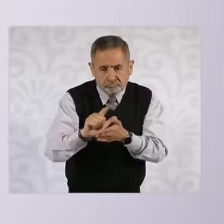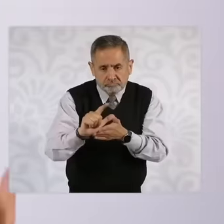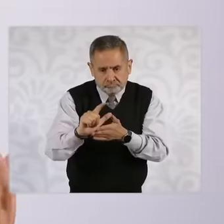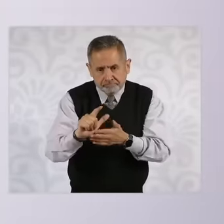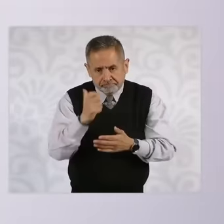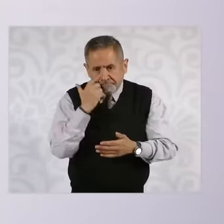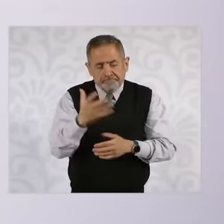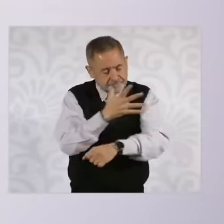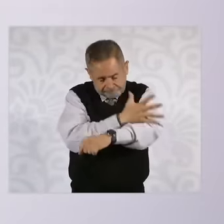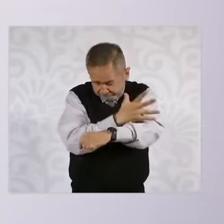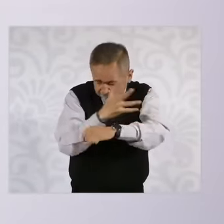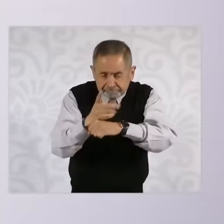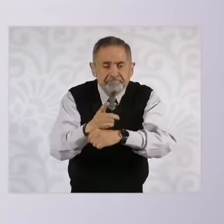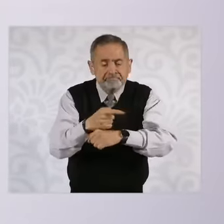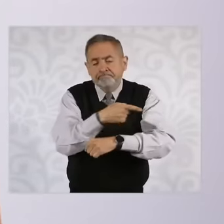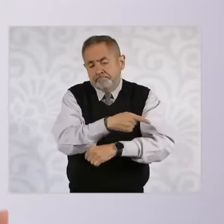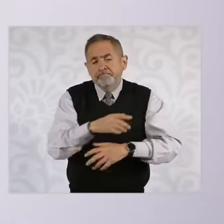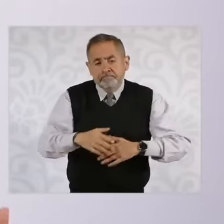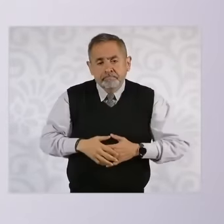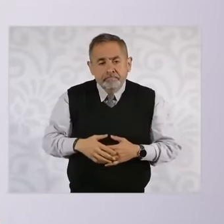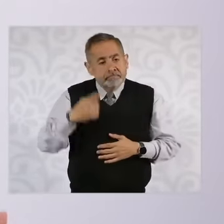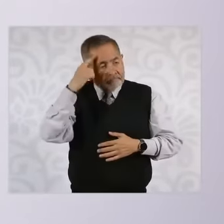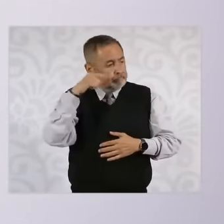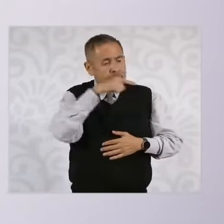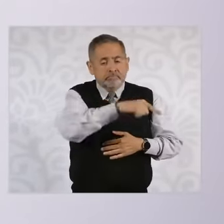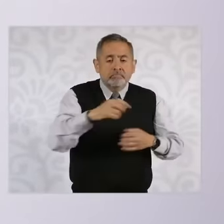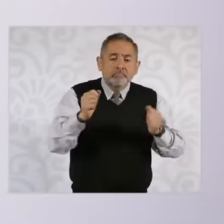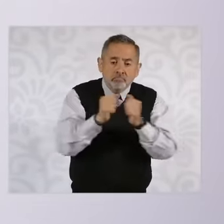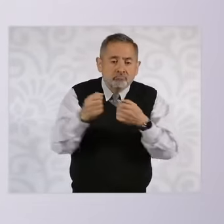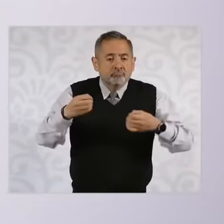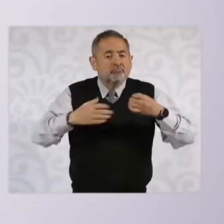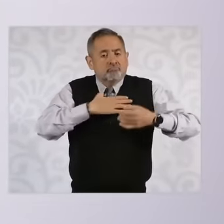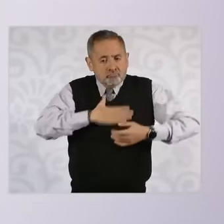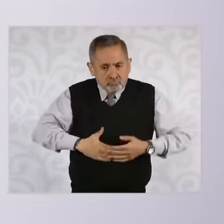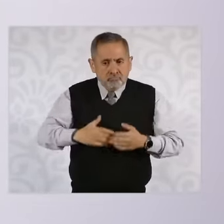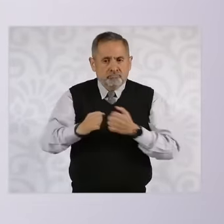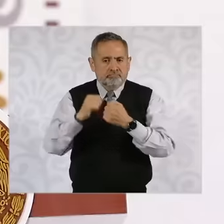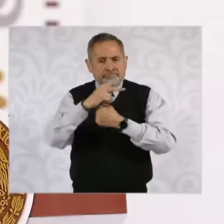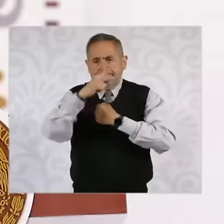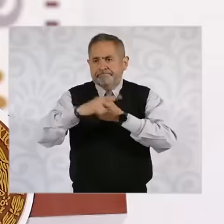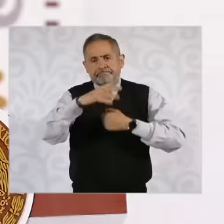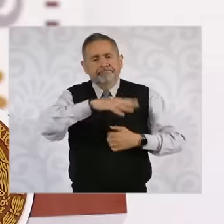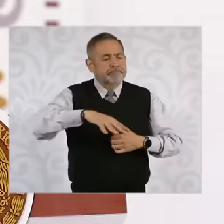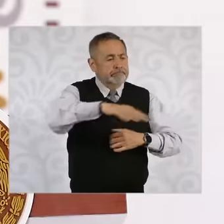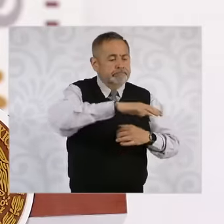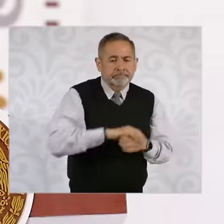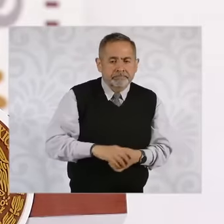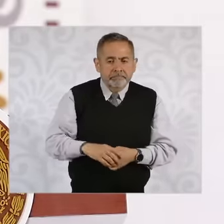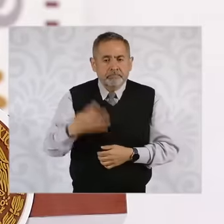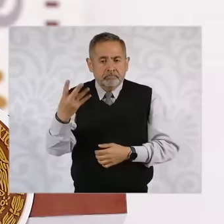that allows there to be justice in the country the fourth transformation